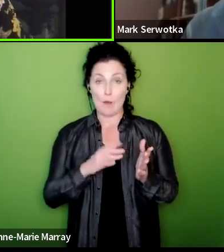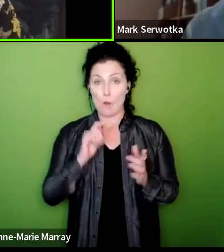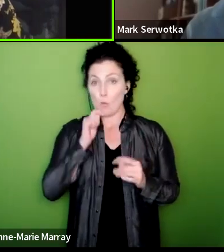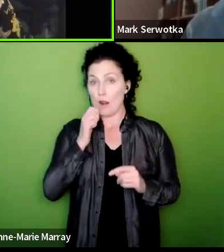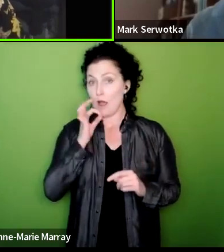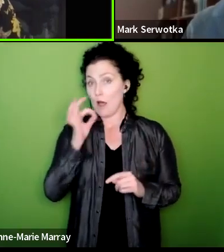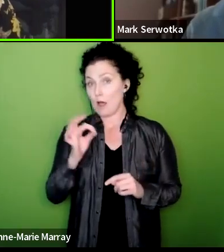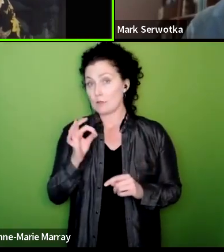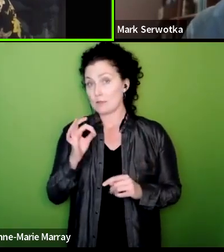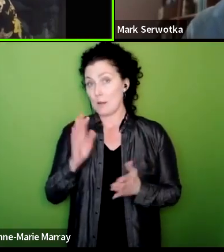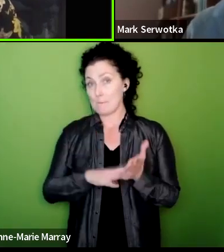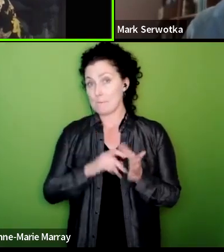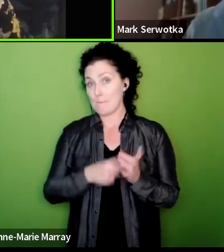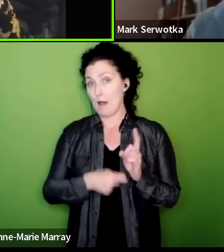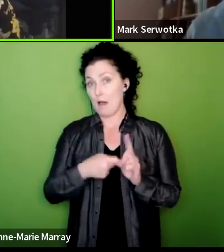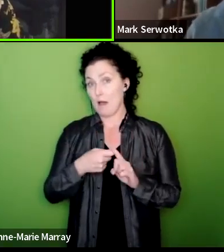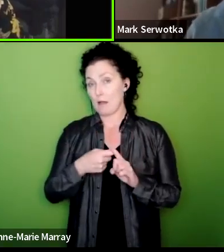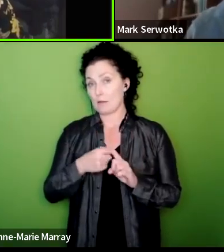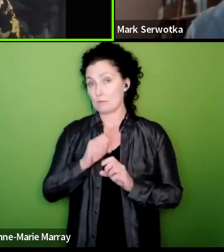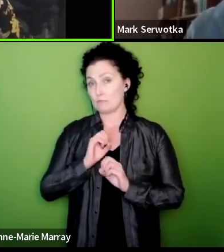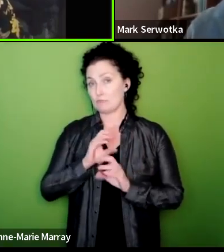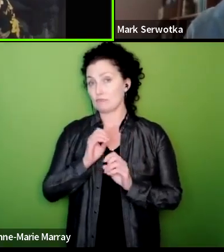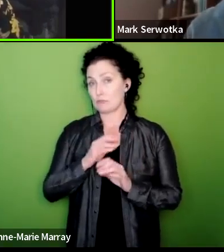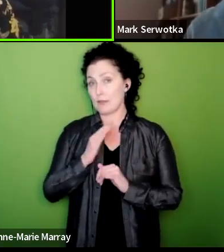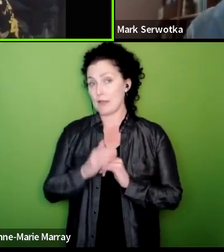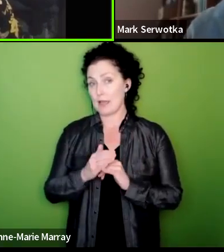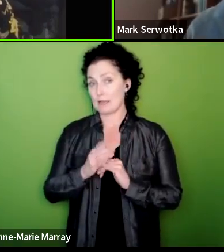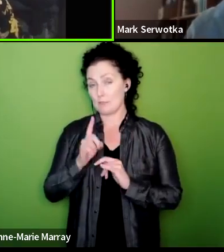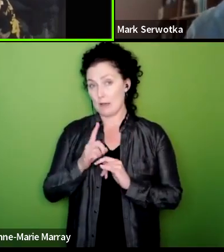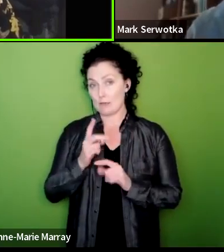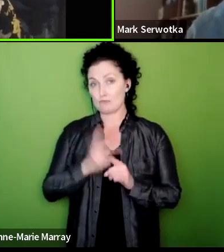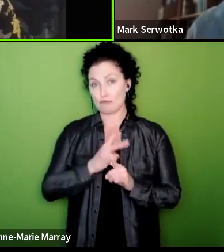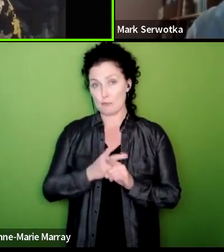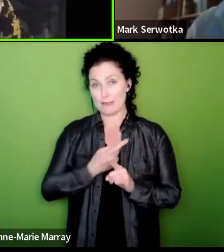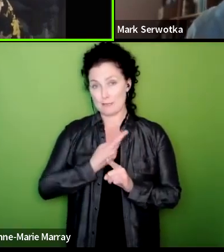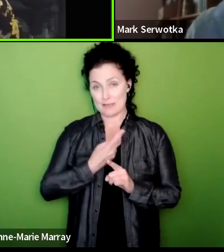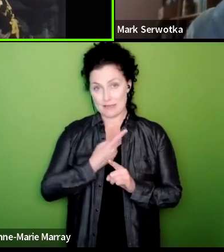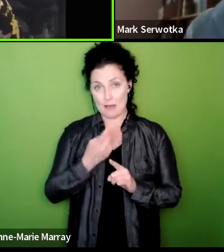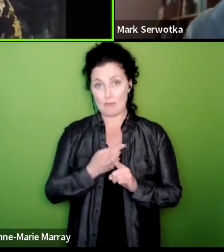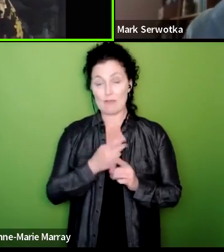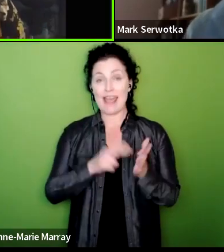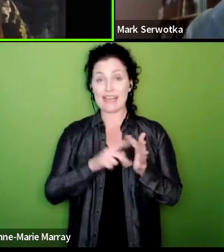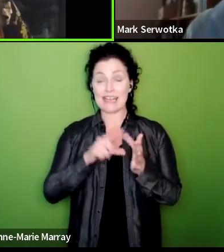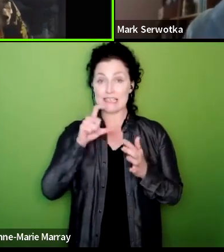as you know just to to reiterate the NEC will be meeting again a week tomorrow so that gives the